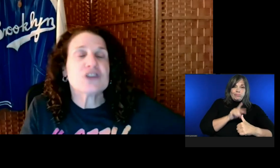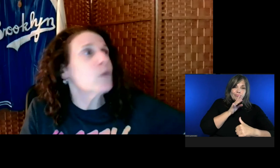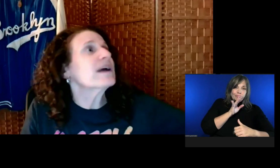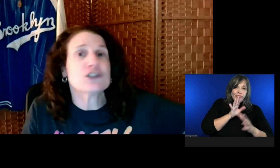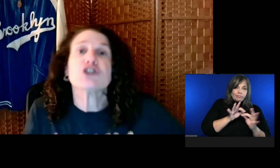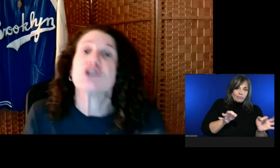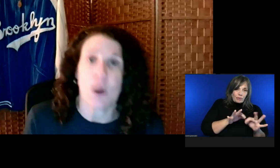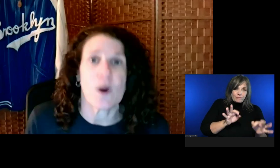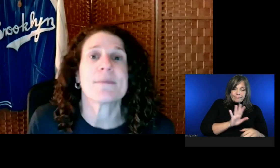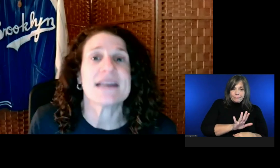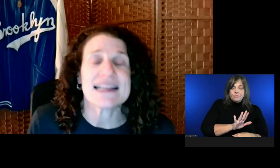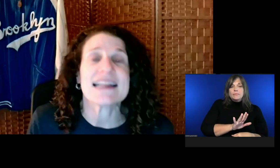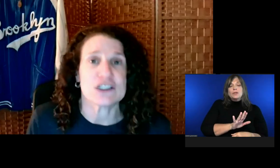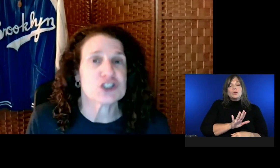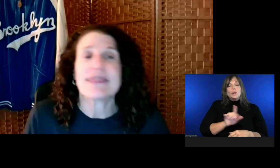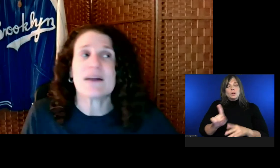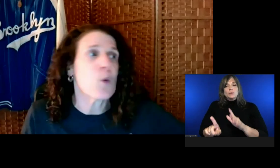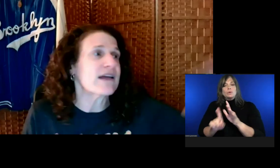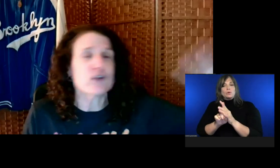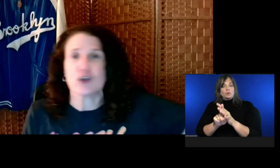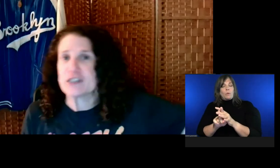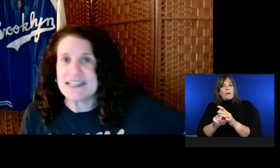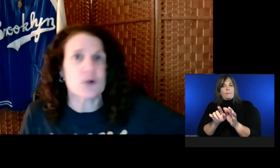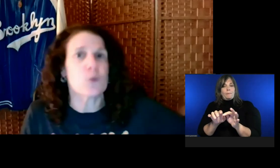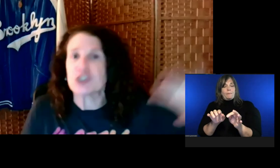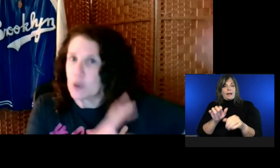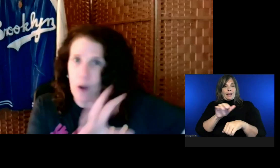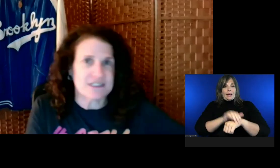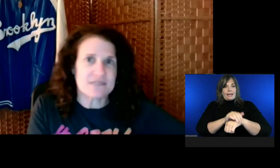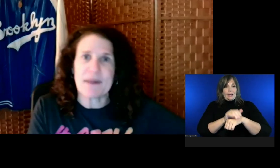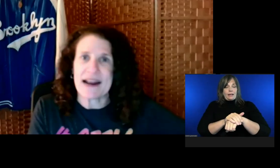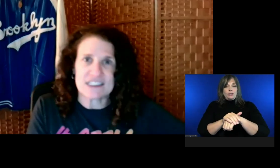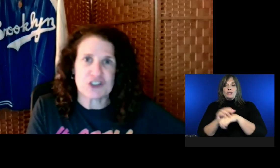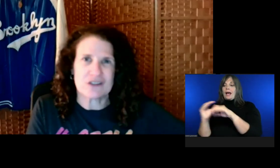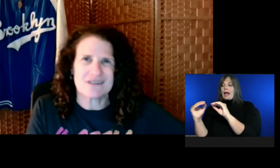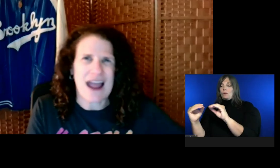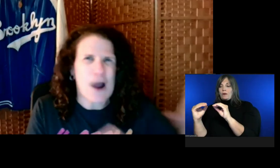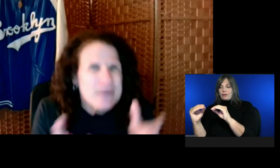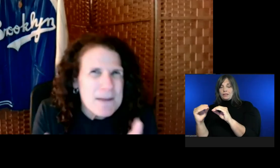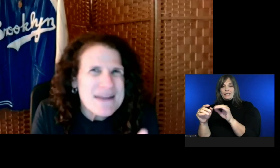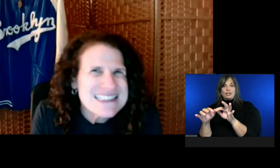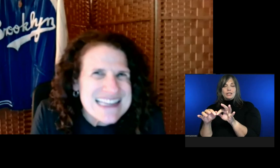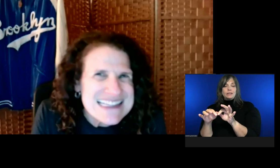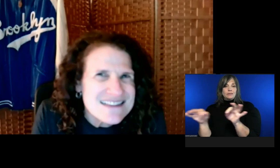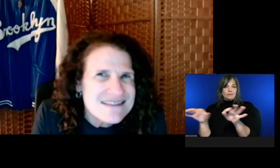So it should show up in English. And then whatever they're teaching will show up in Spanish.